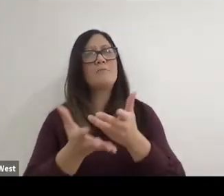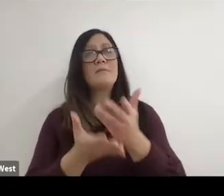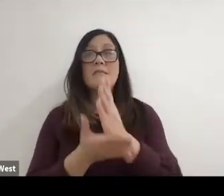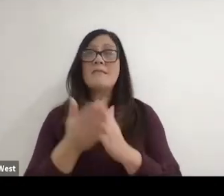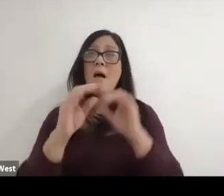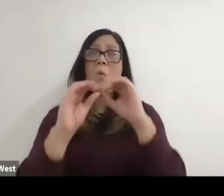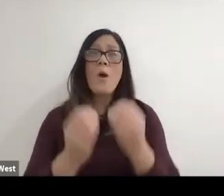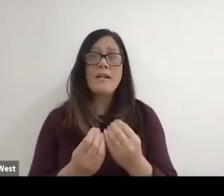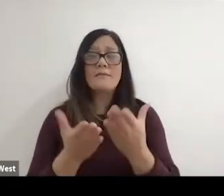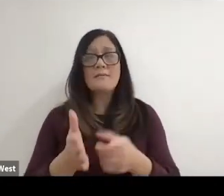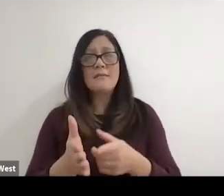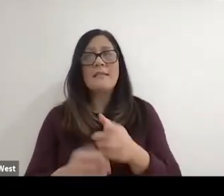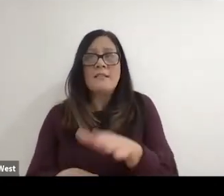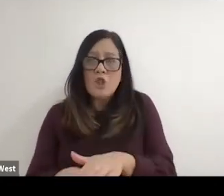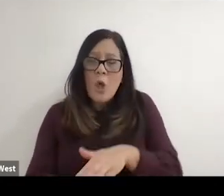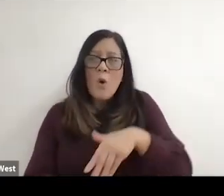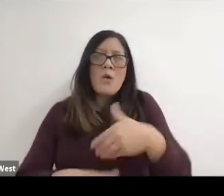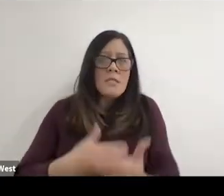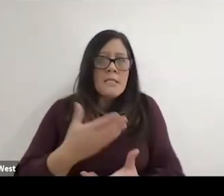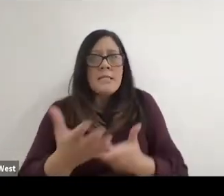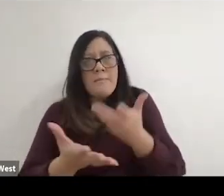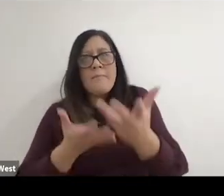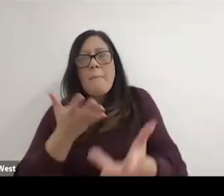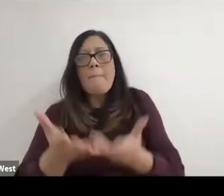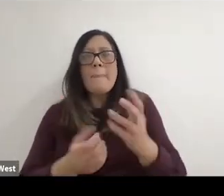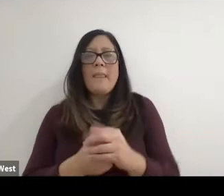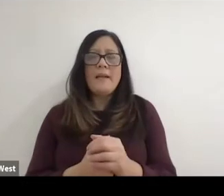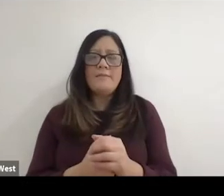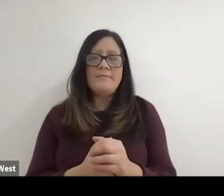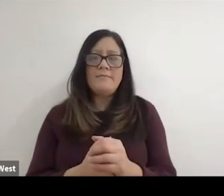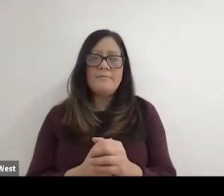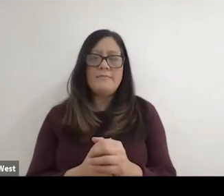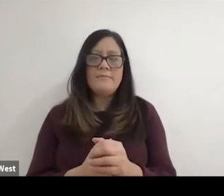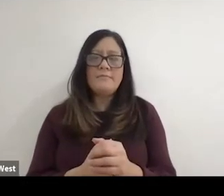have to do it slow depending on it and and I think today with.